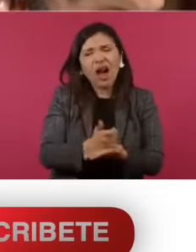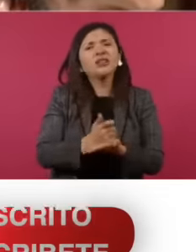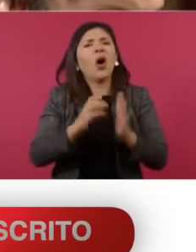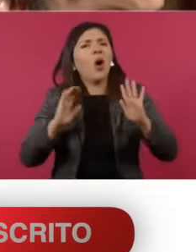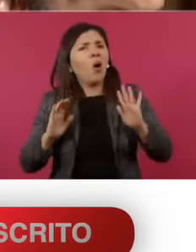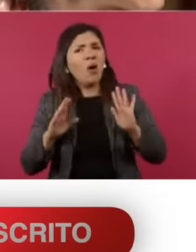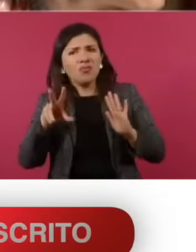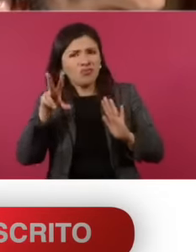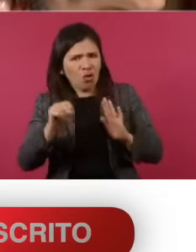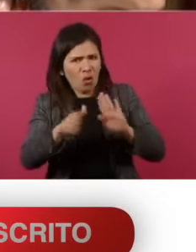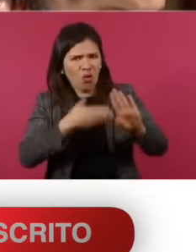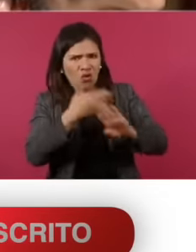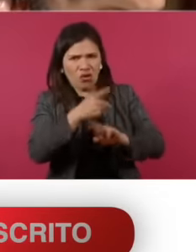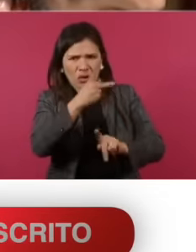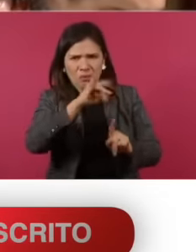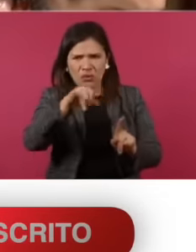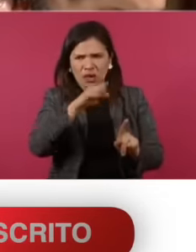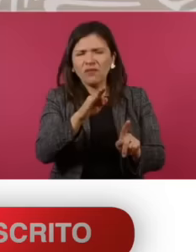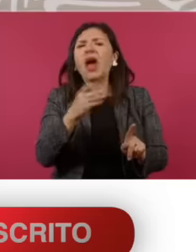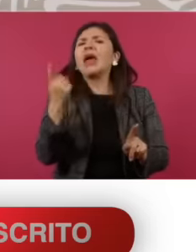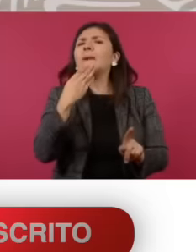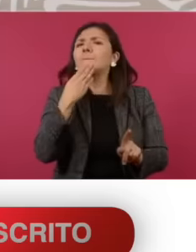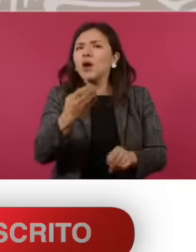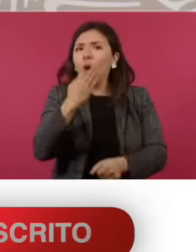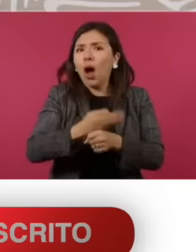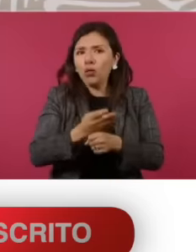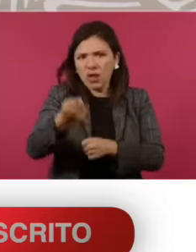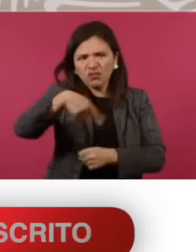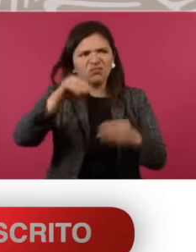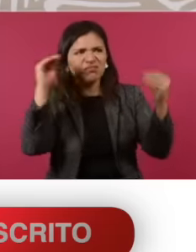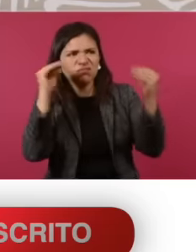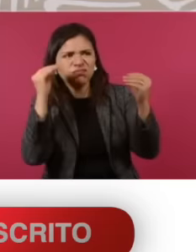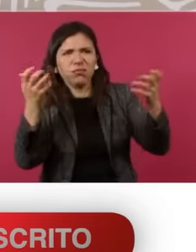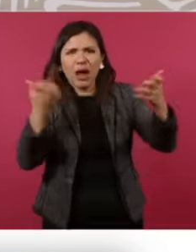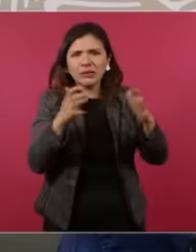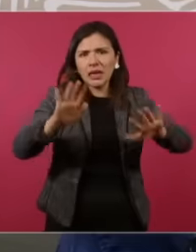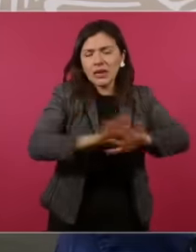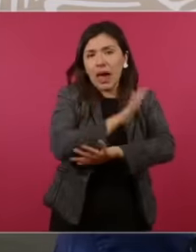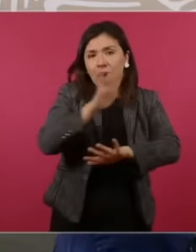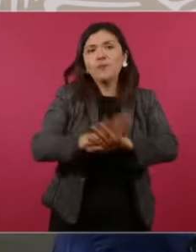judiciary. And it is good that it is being debated. And it is good that it is going to be reformed. And it's good that